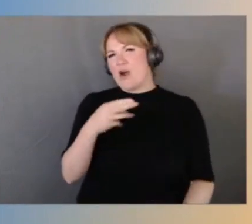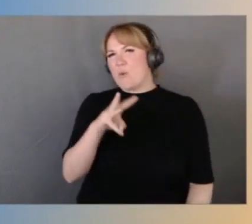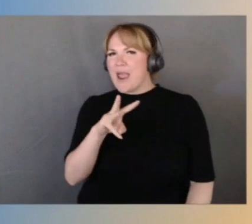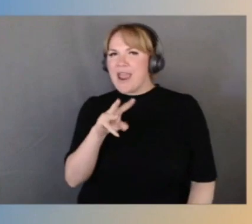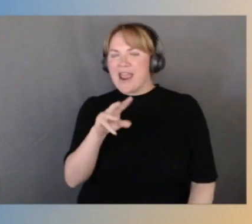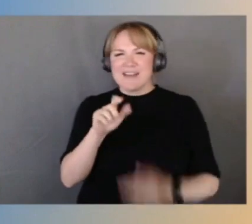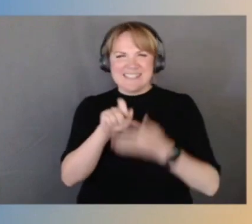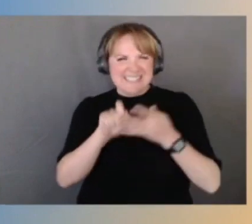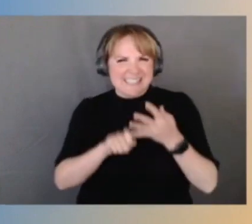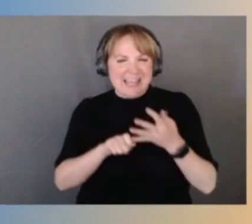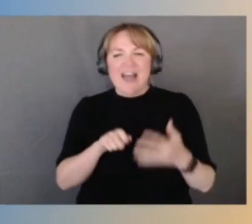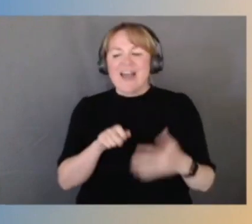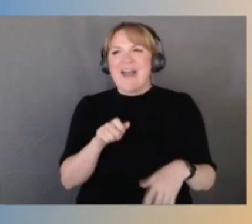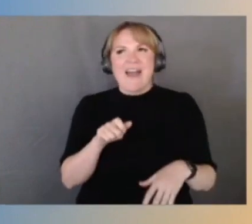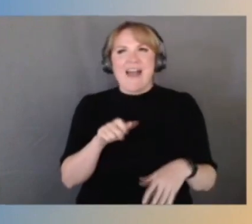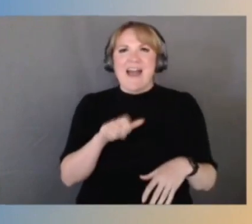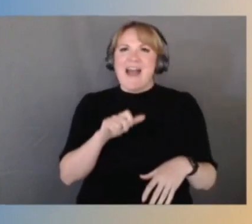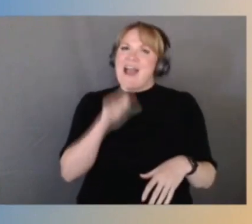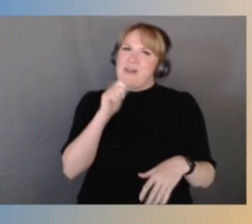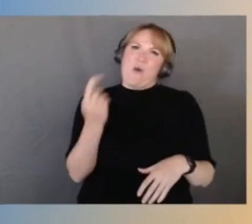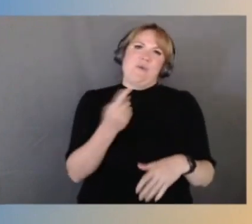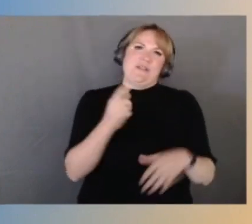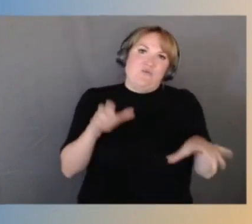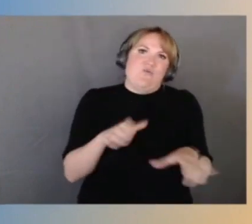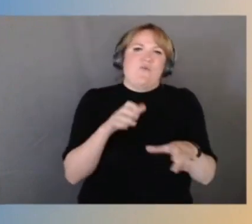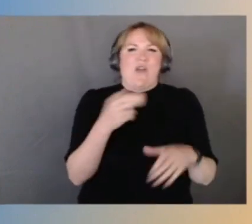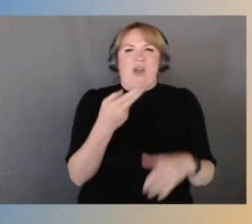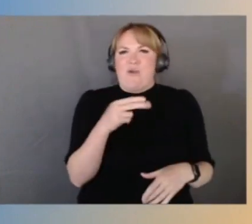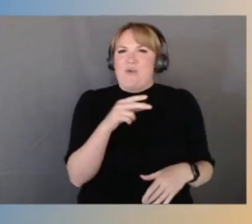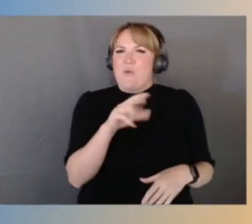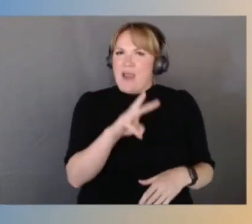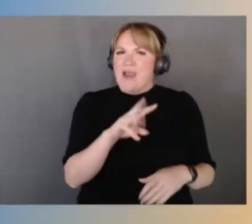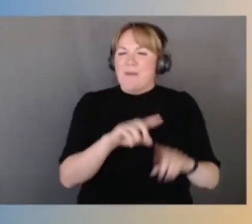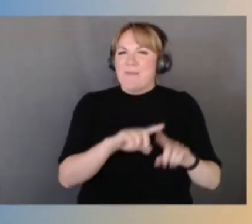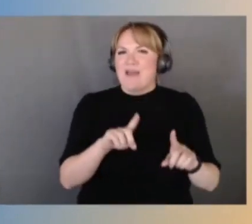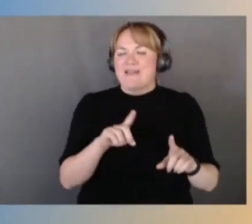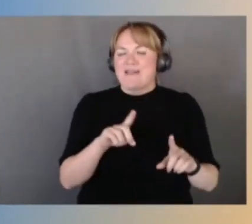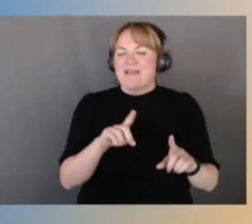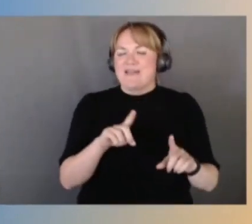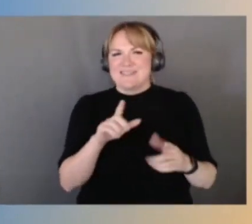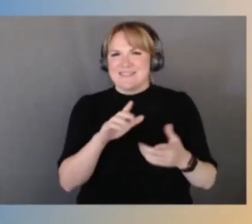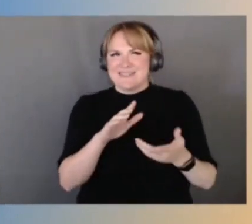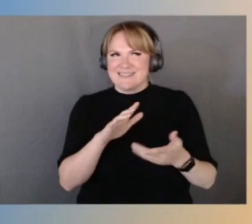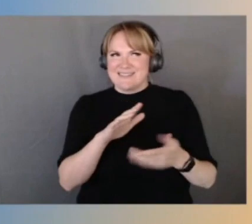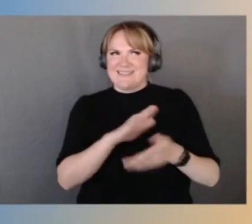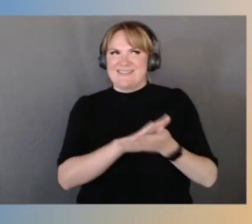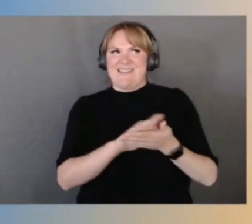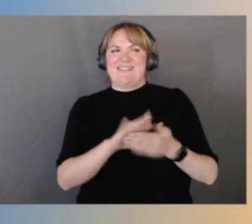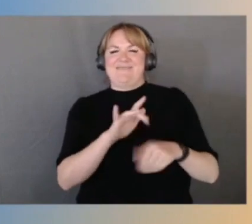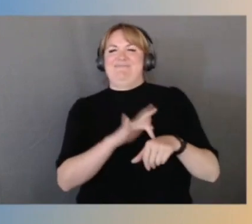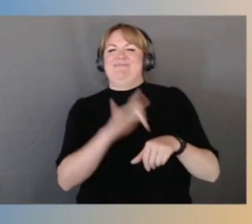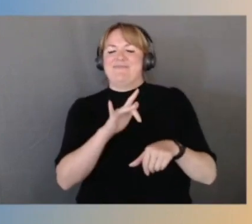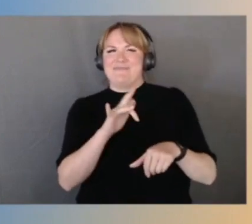but it's always fun to learn about it and to actually get to touch some essential components of the Nitro system.